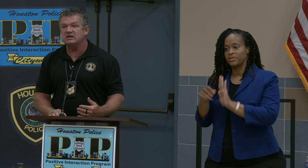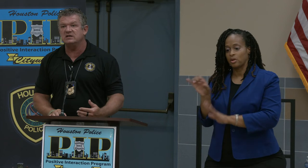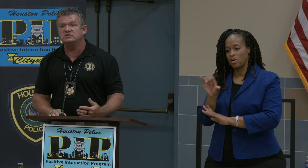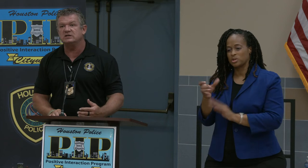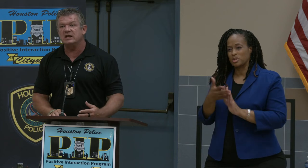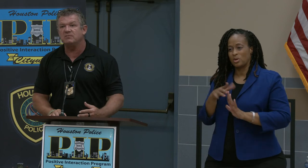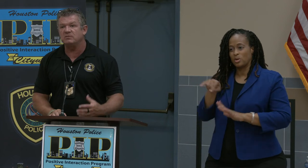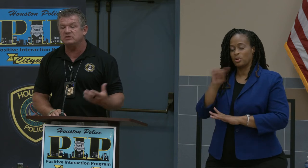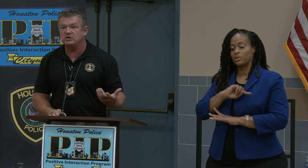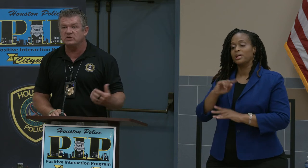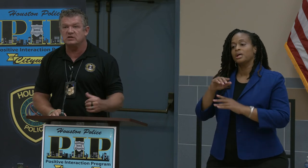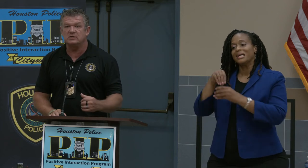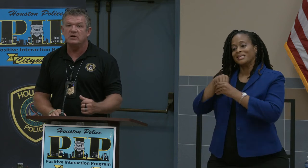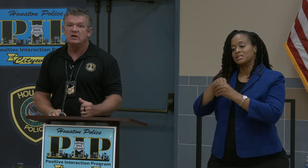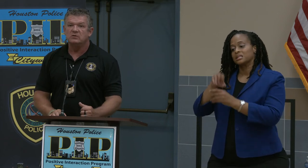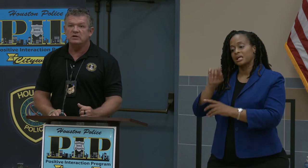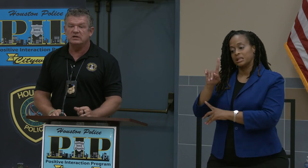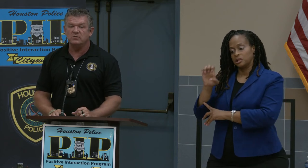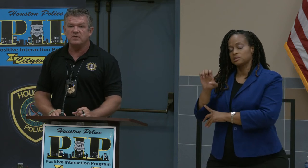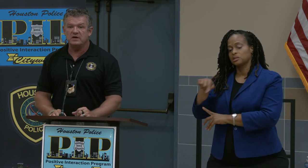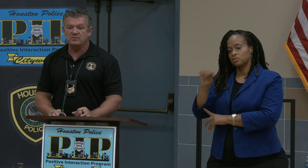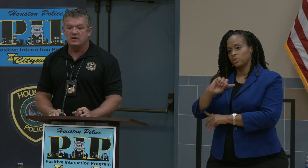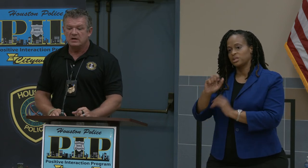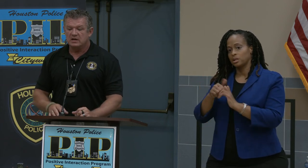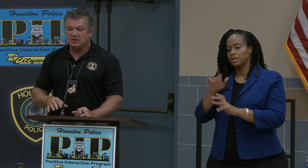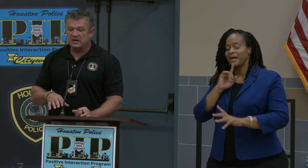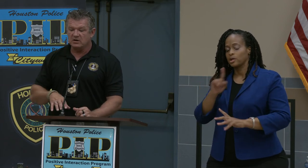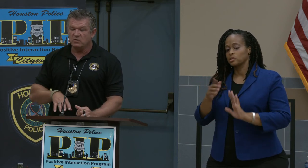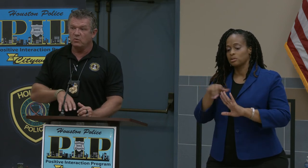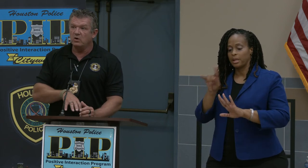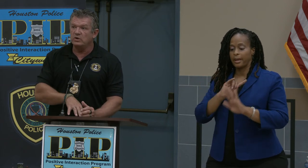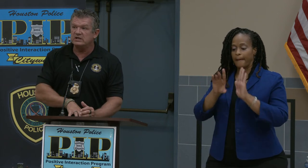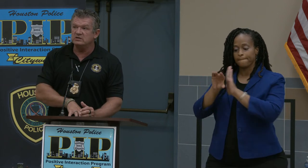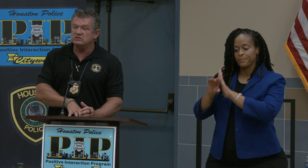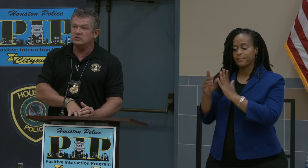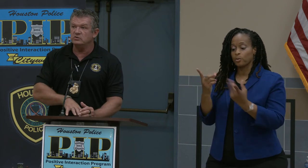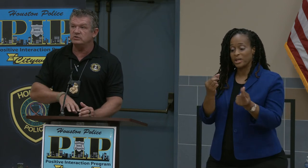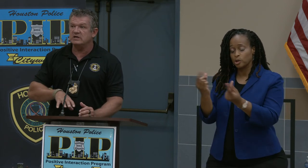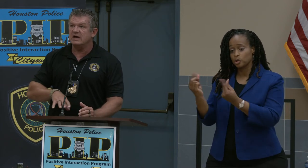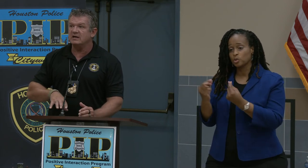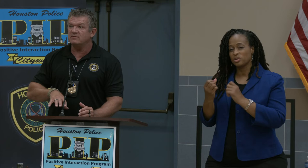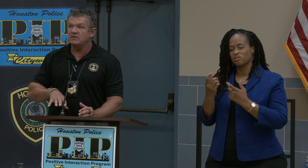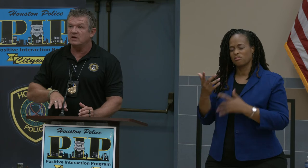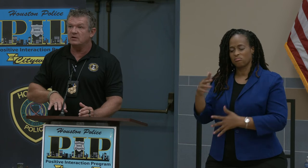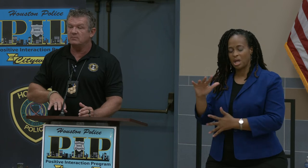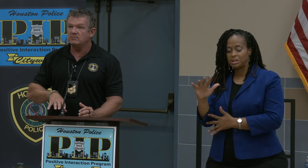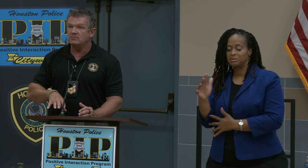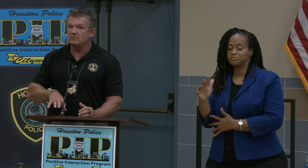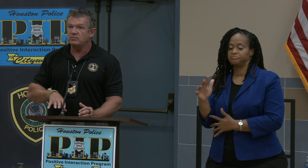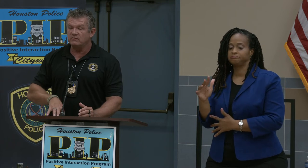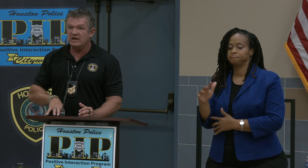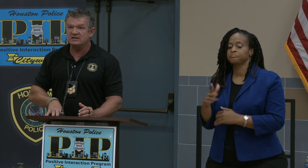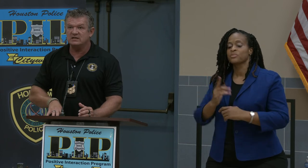edition came and I want to show you that clip about what we can do to kind of prevent this.